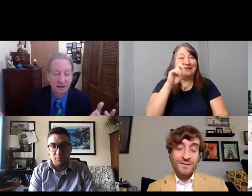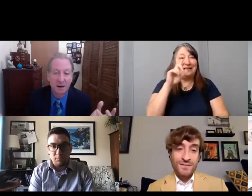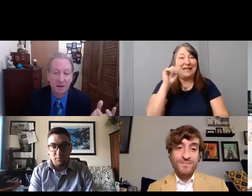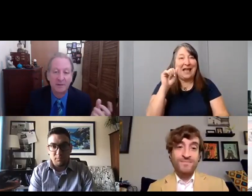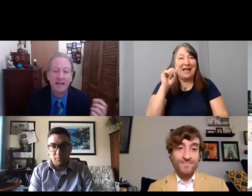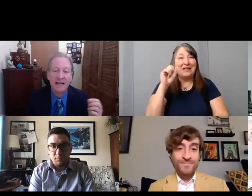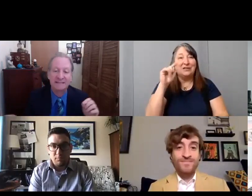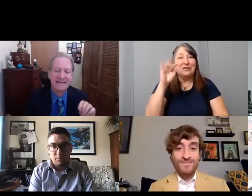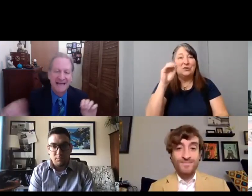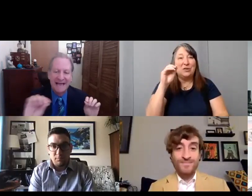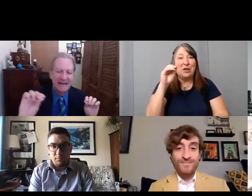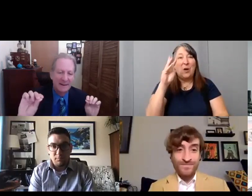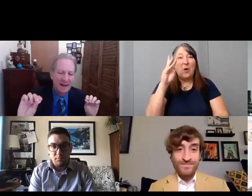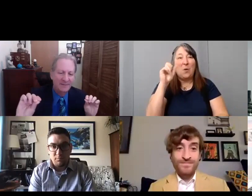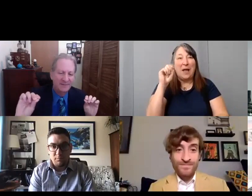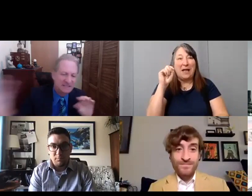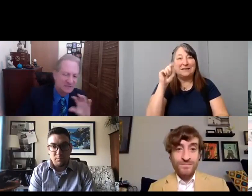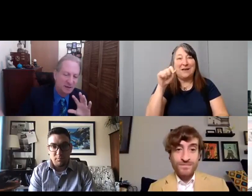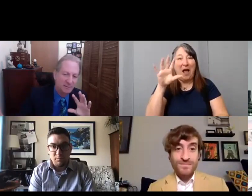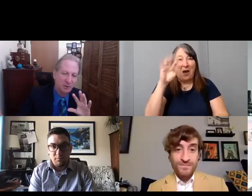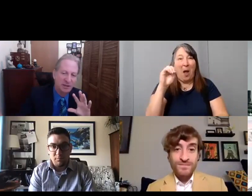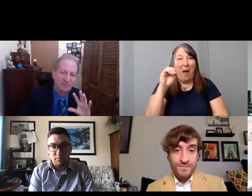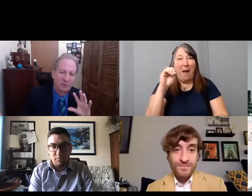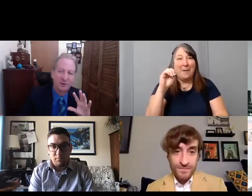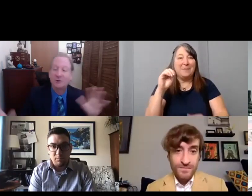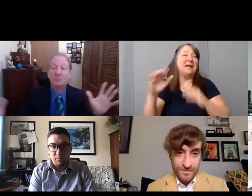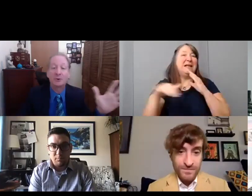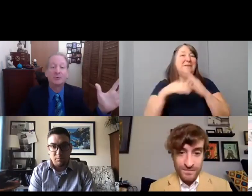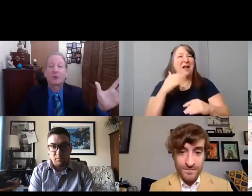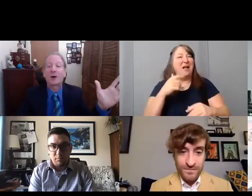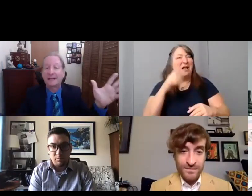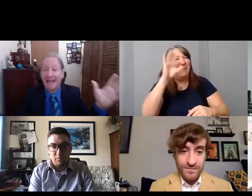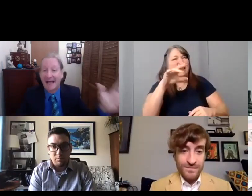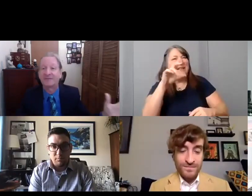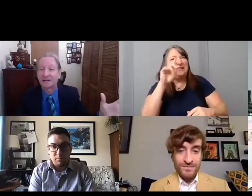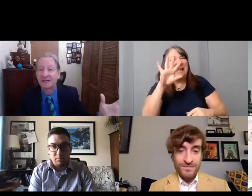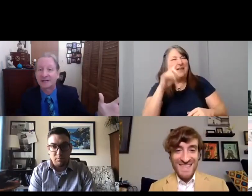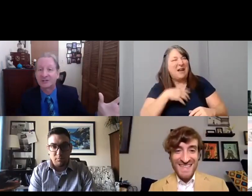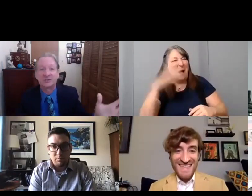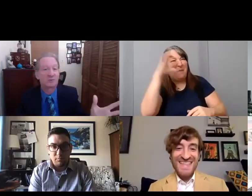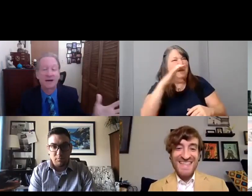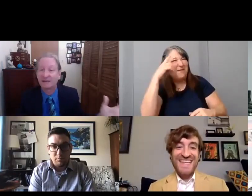and say hey this is what I'm looking for. You probably have the connections right in front of you.